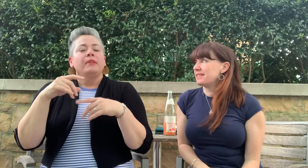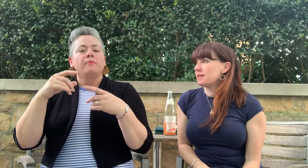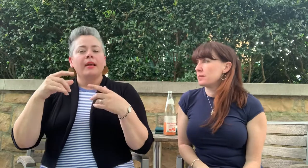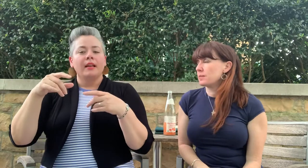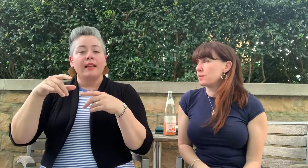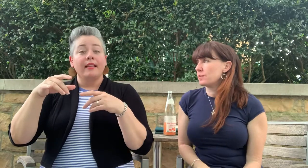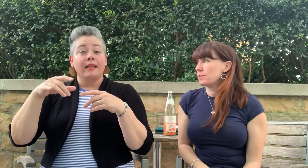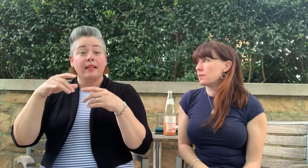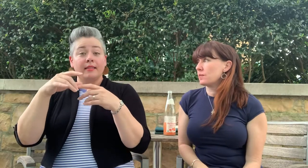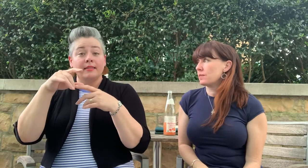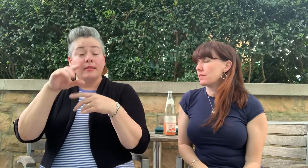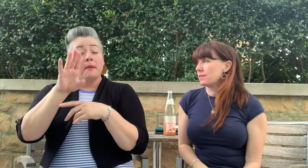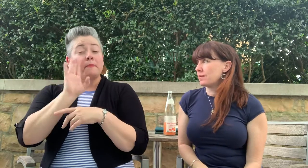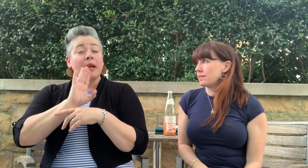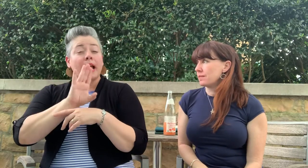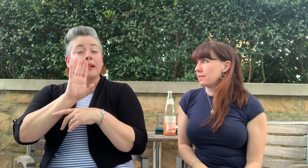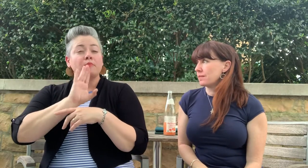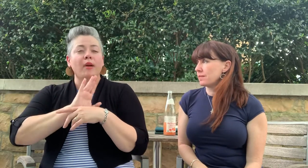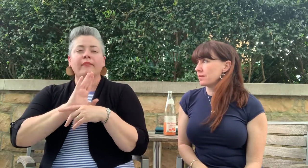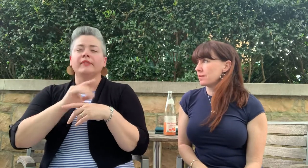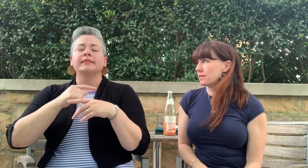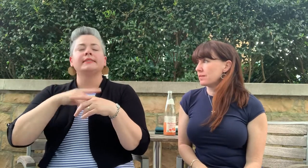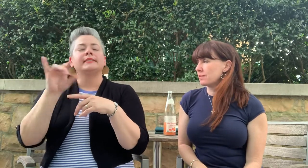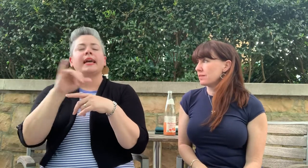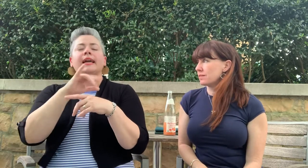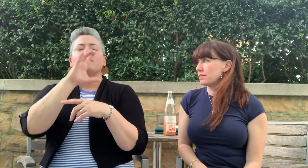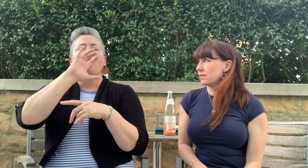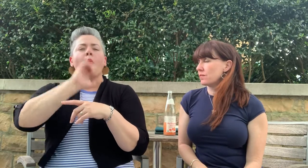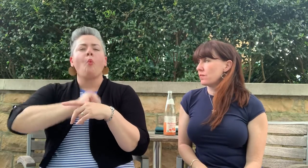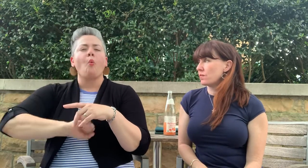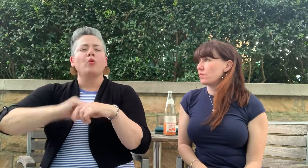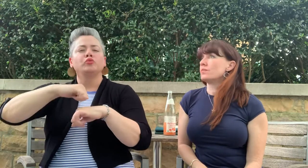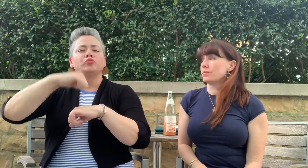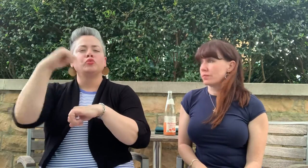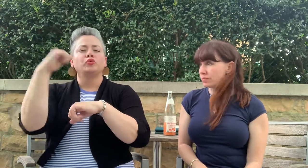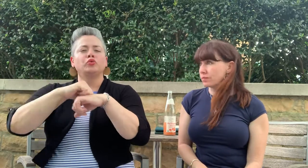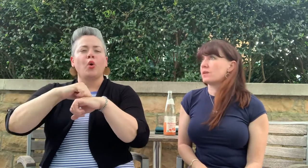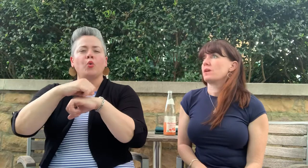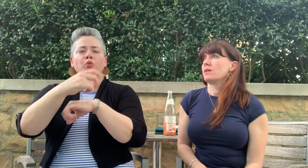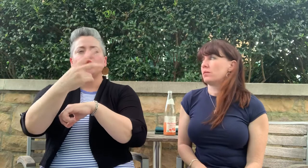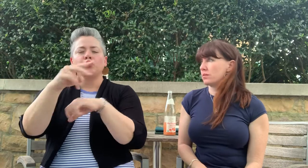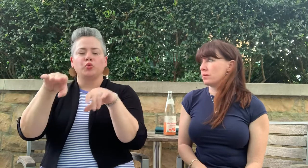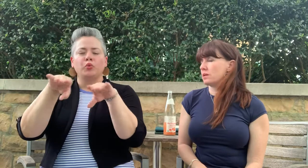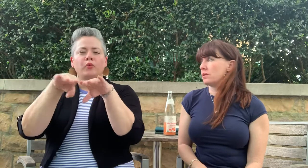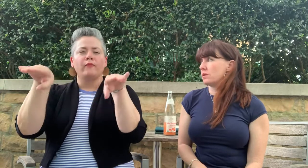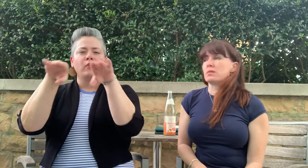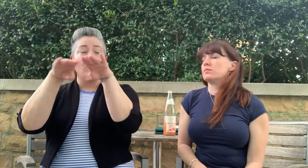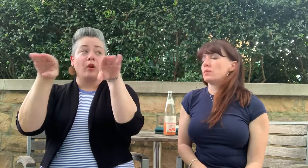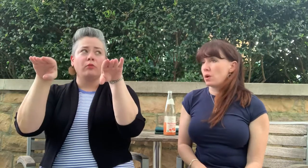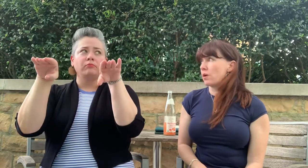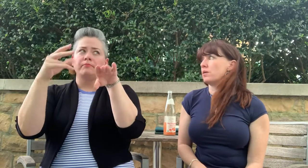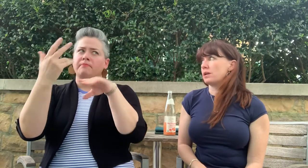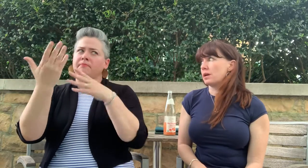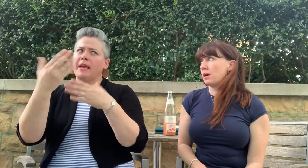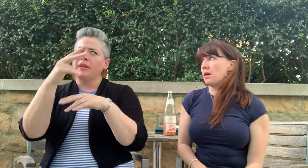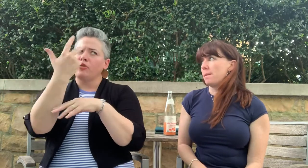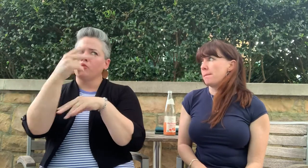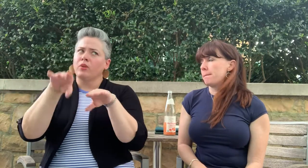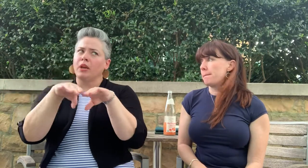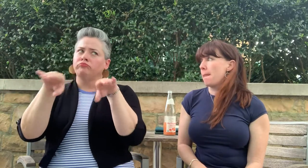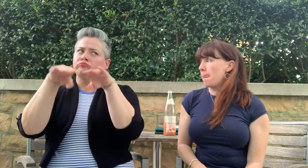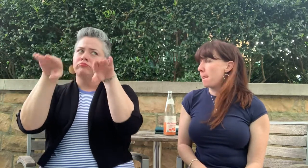The BnB is an old stone 2 (maybe 3 story) farmhouse